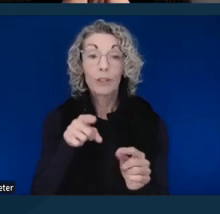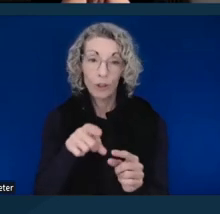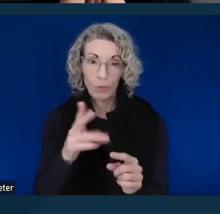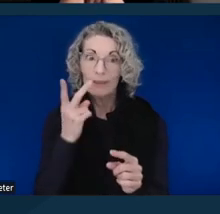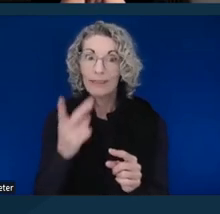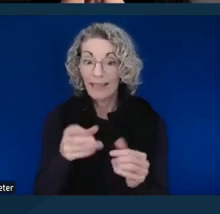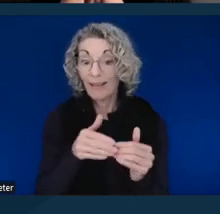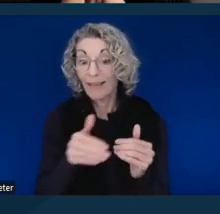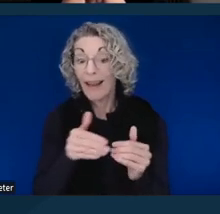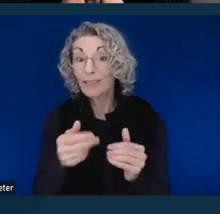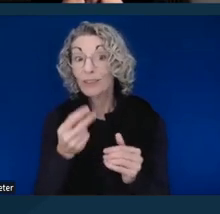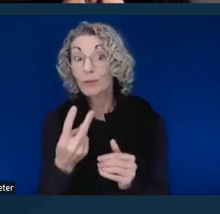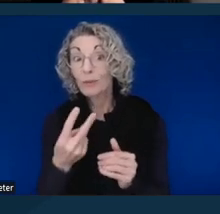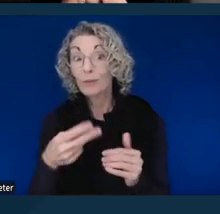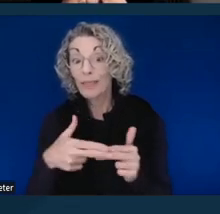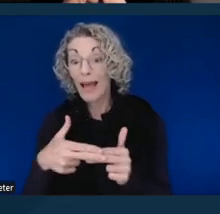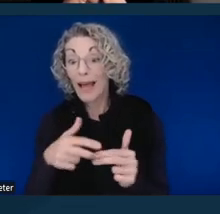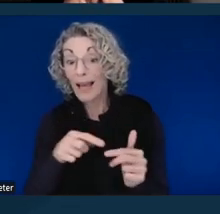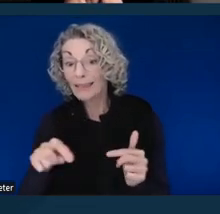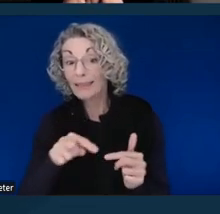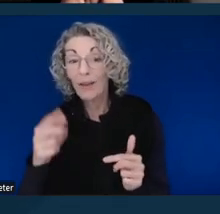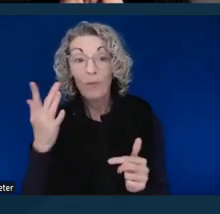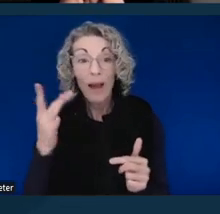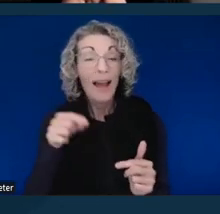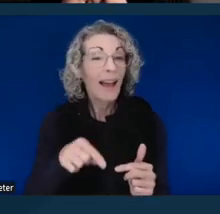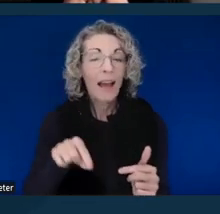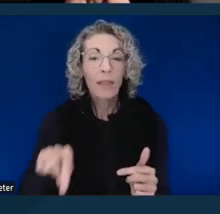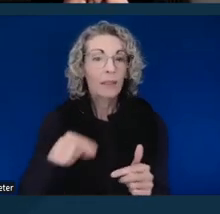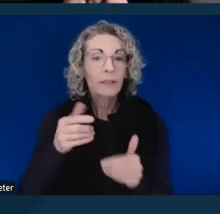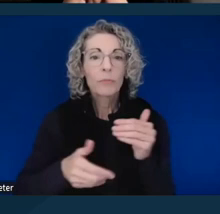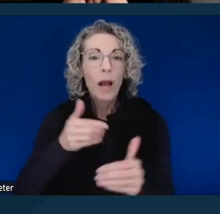it's because the process is ridiculously unfavorable